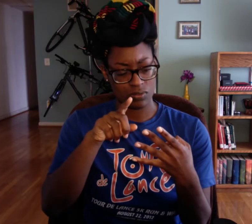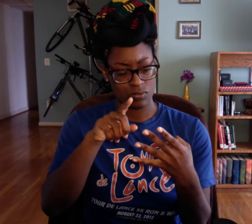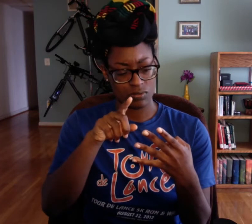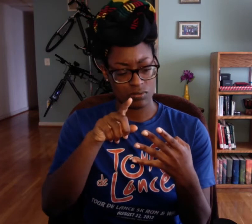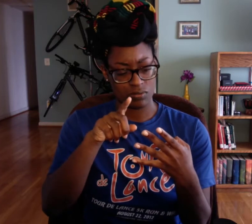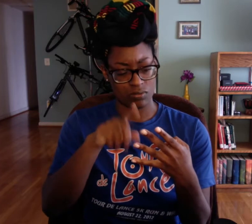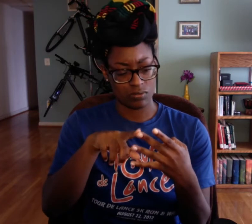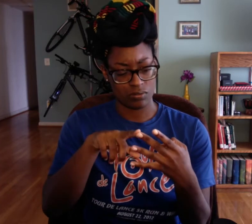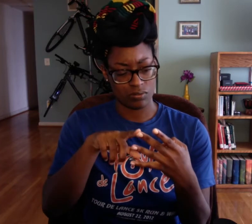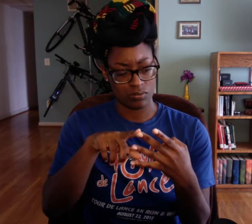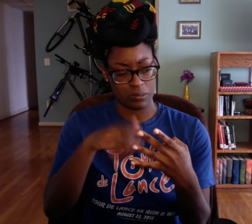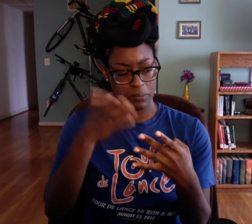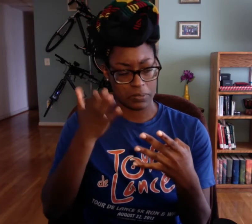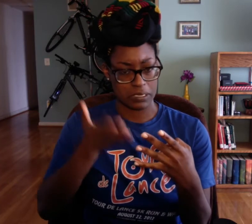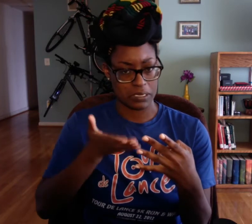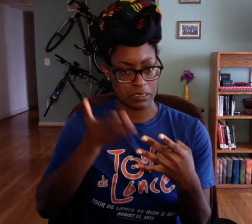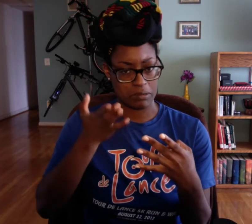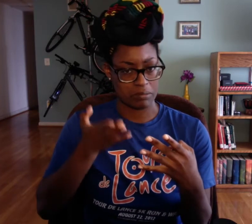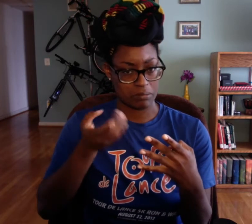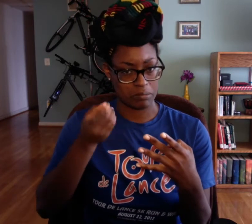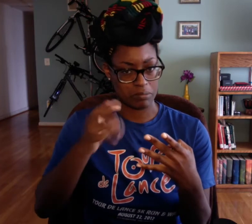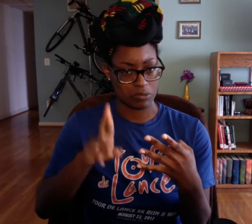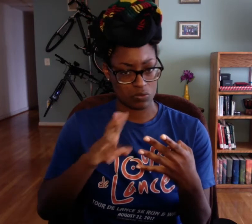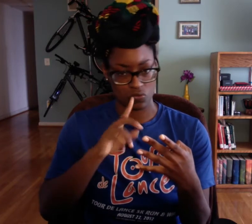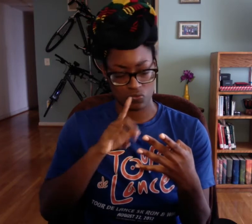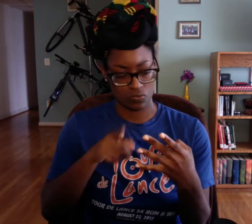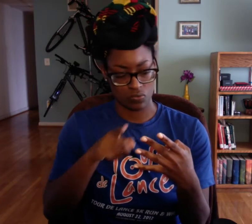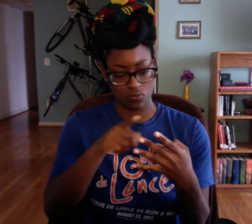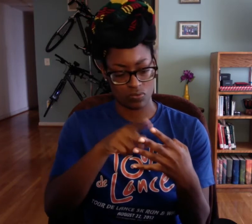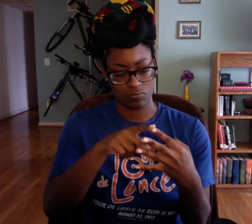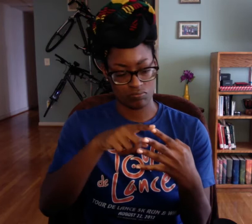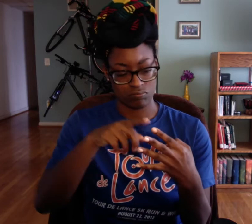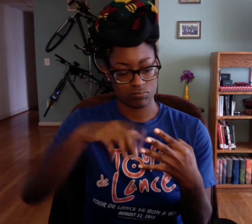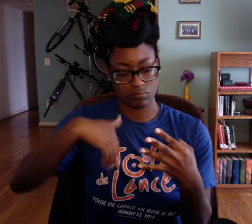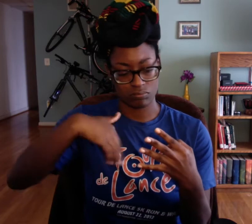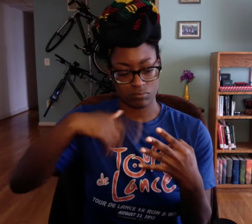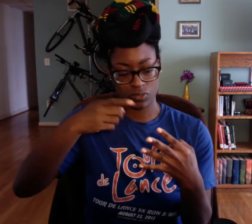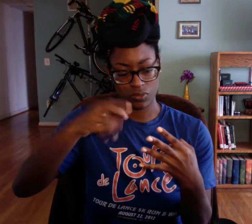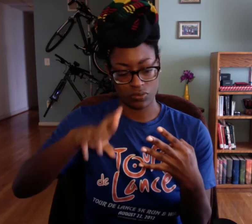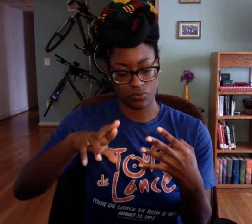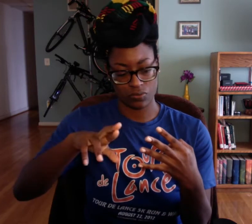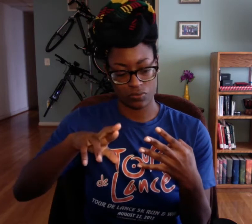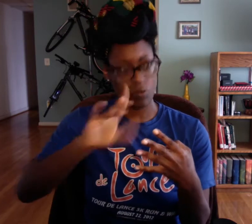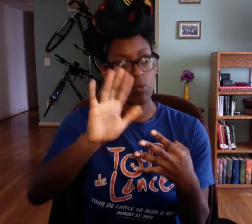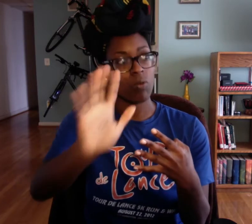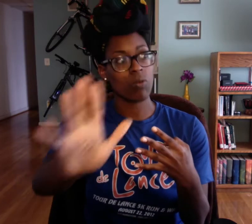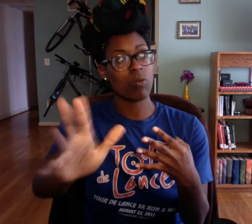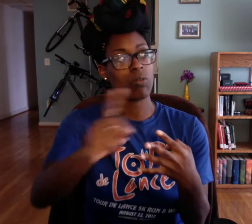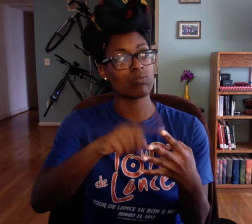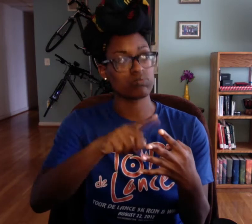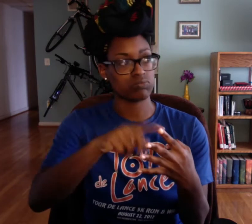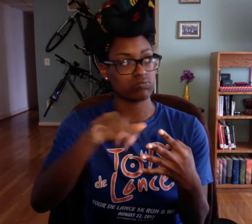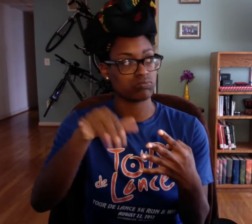I know may Dr. Shaw, I don't think Lori's a--oh wait, no, no, no.